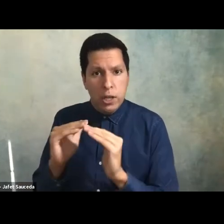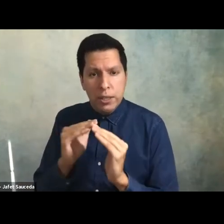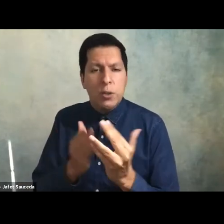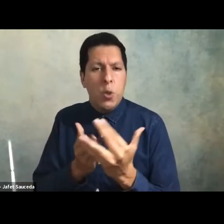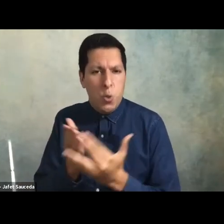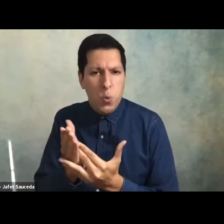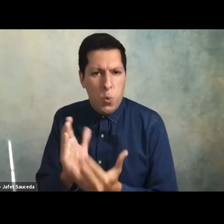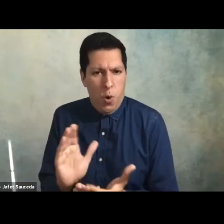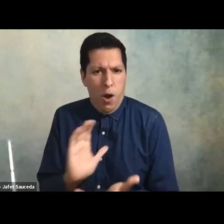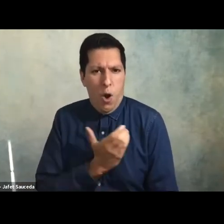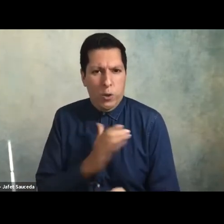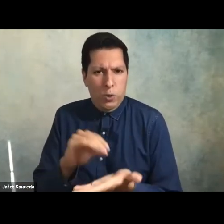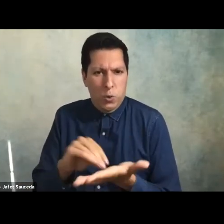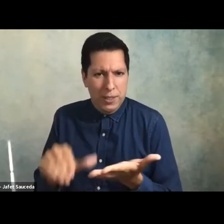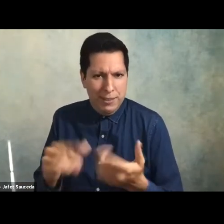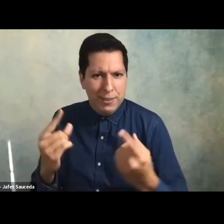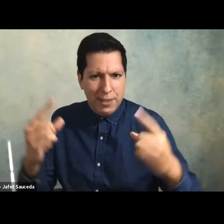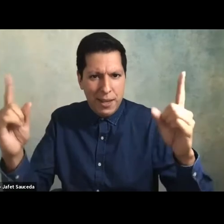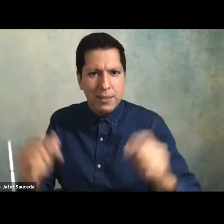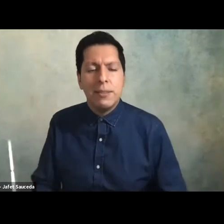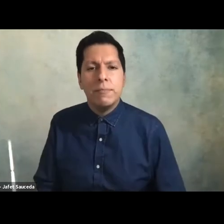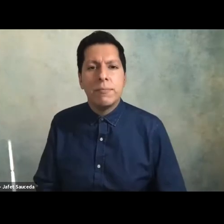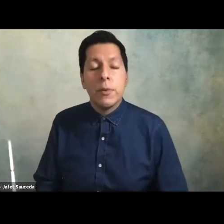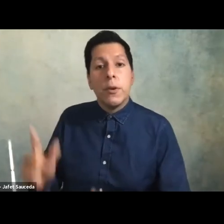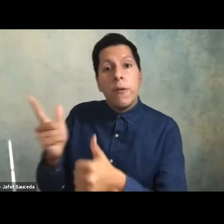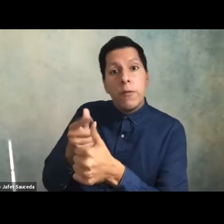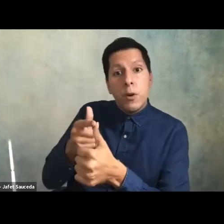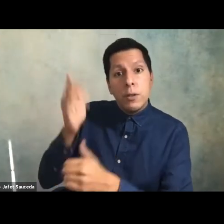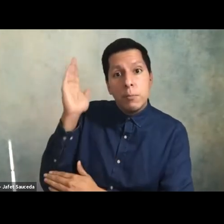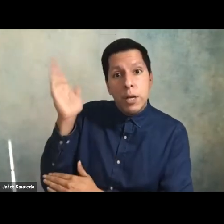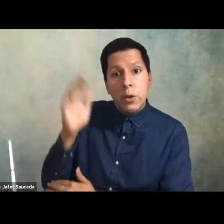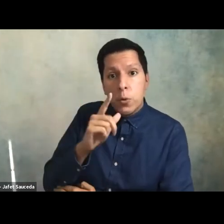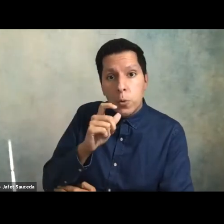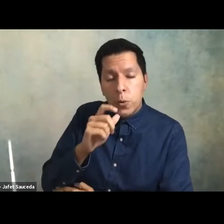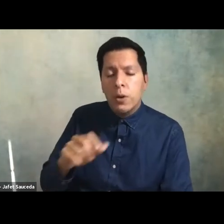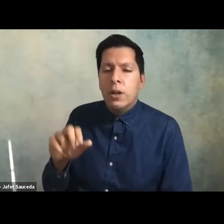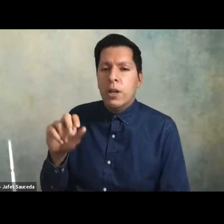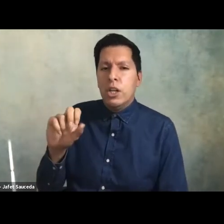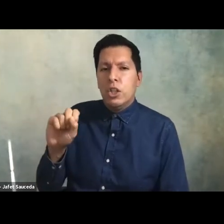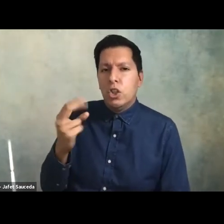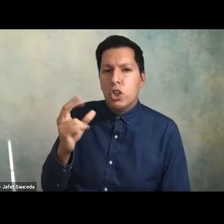so our first speaker in the series is dr Shaun harper as you all know he is a world renowned